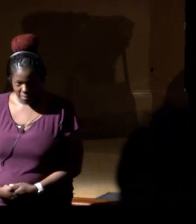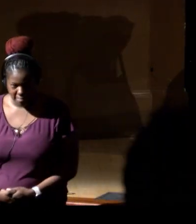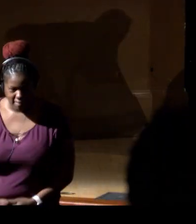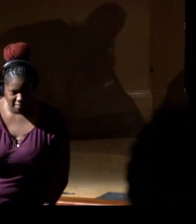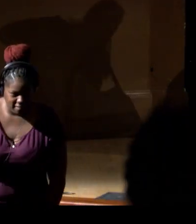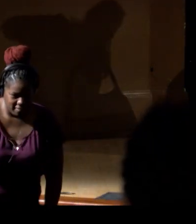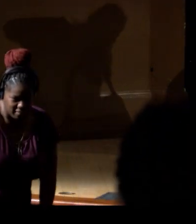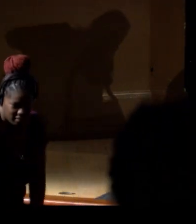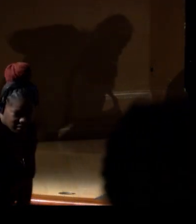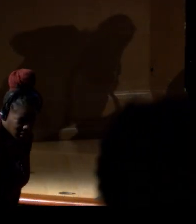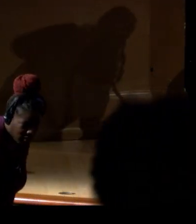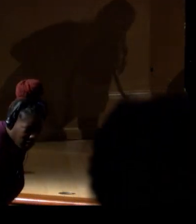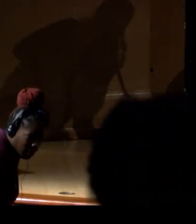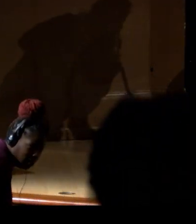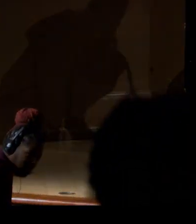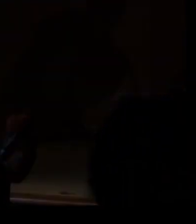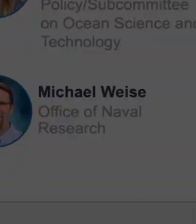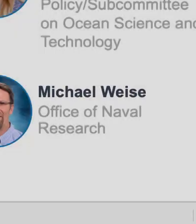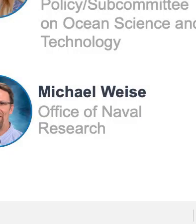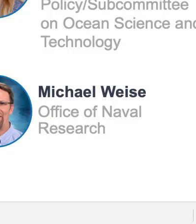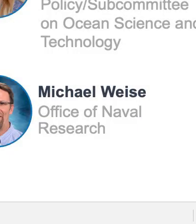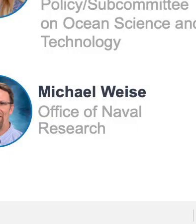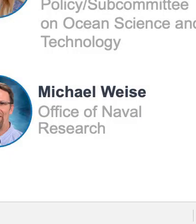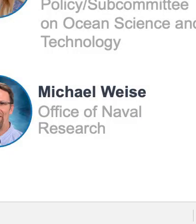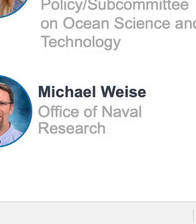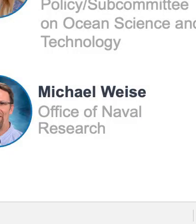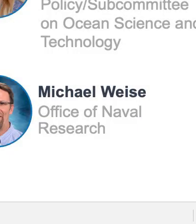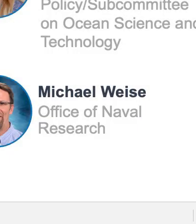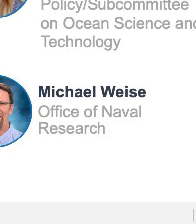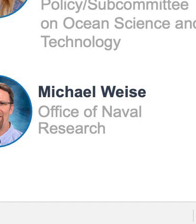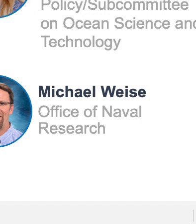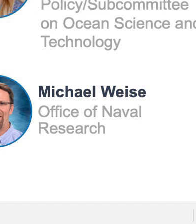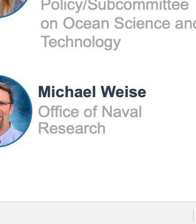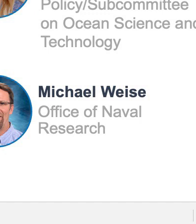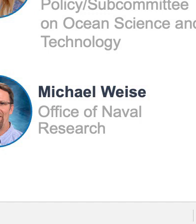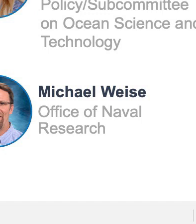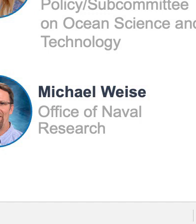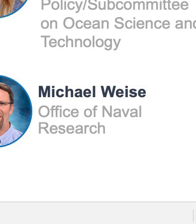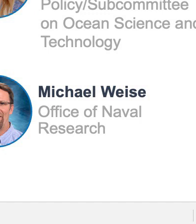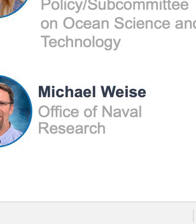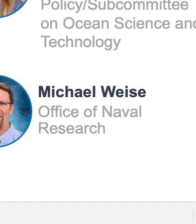Good? Looks great, you got it? (people chattering) Yes. - All right.